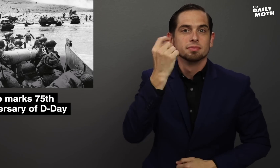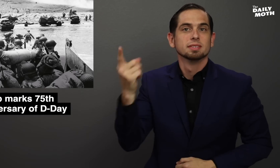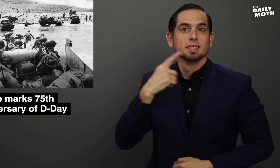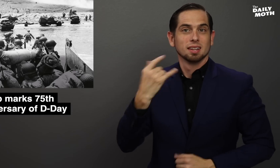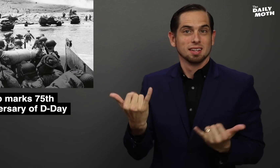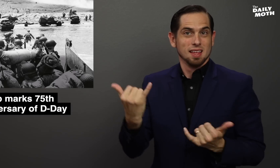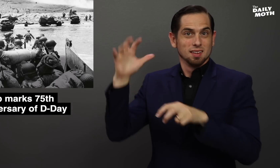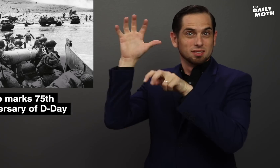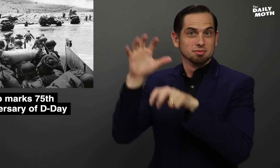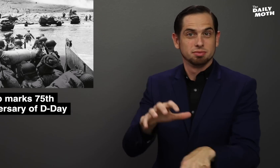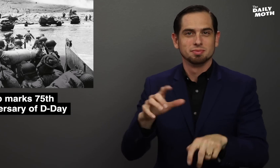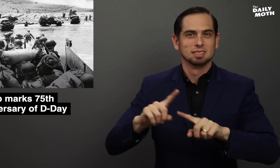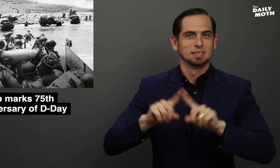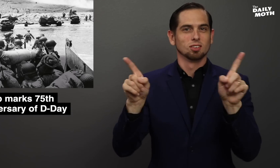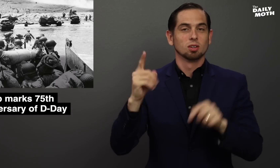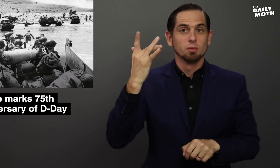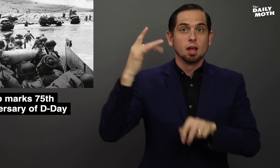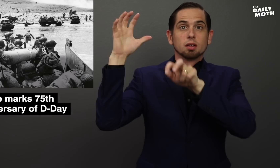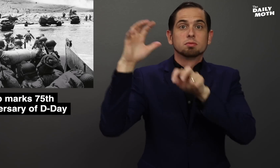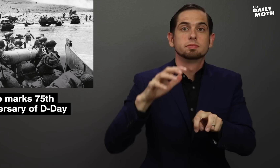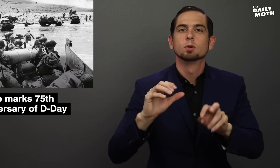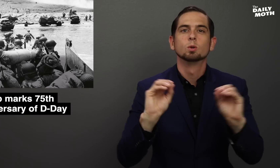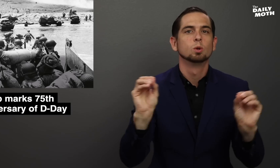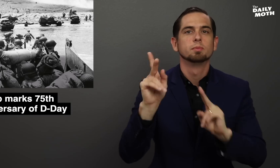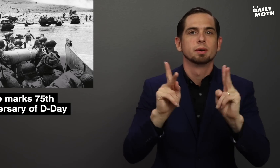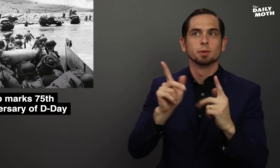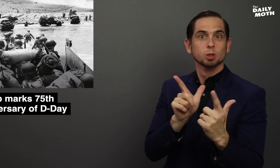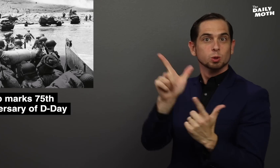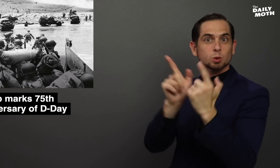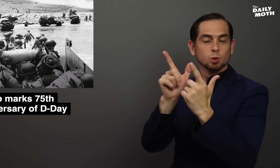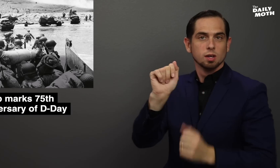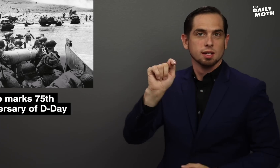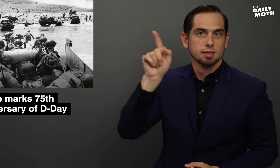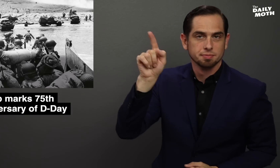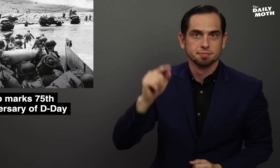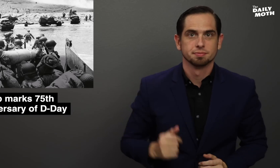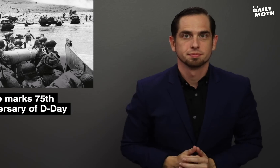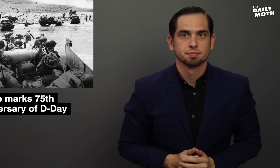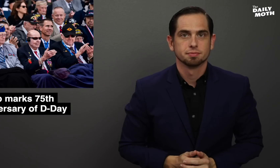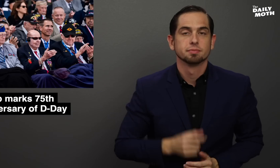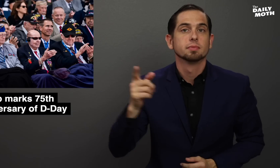He said this jump was different because there was nobody shooting at him.